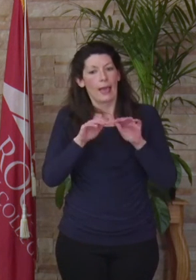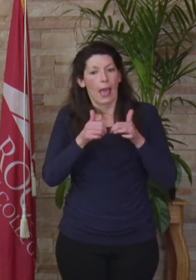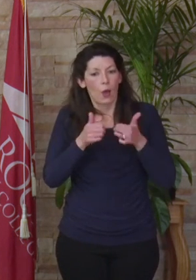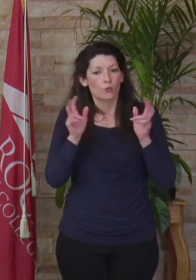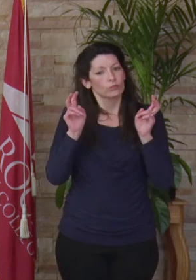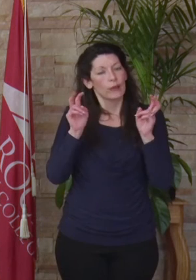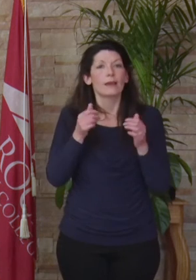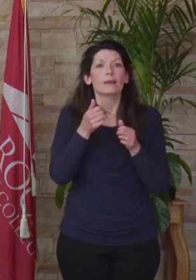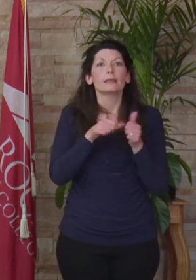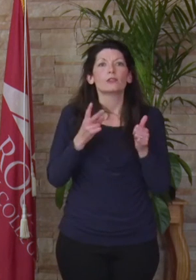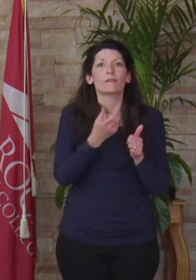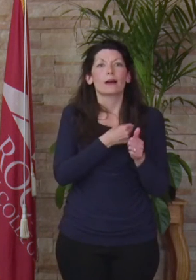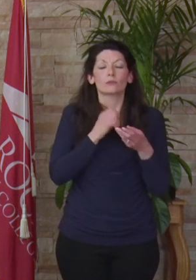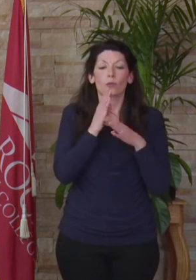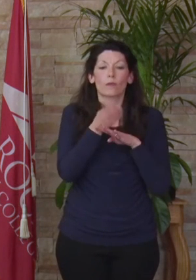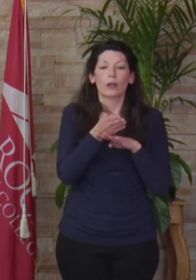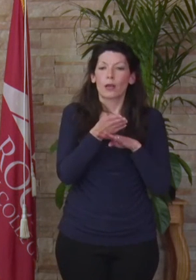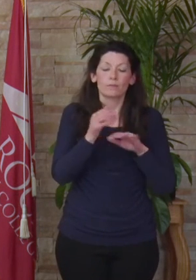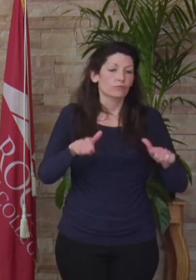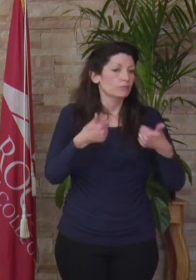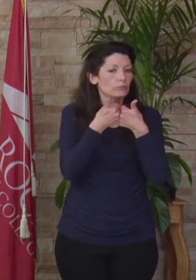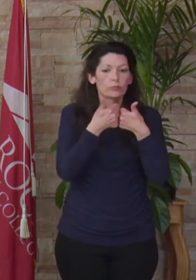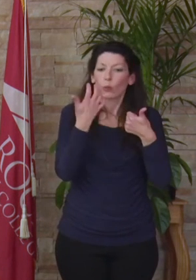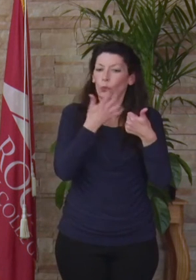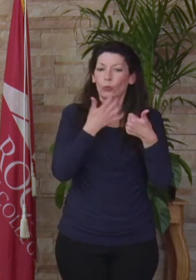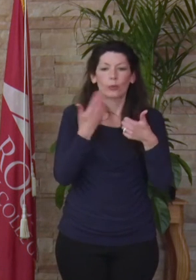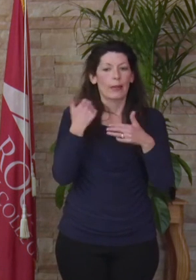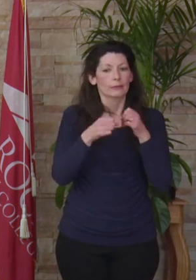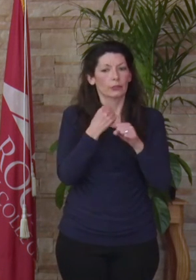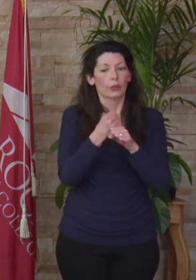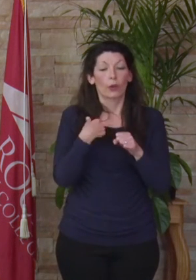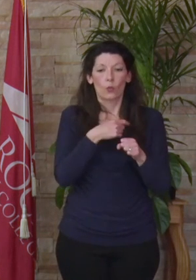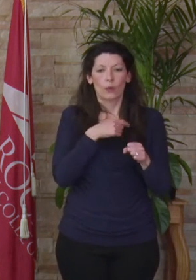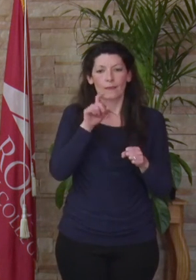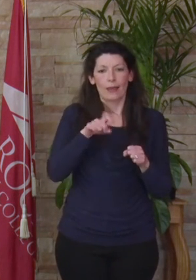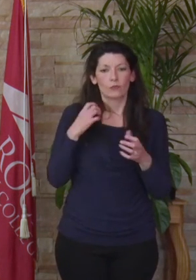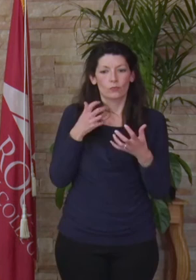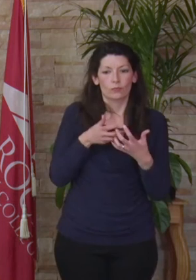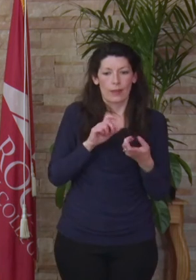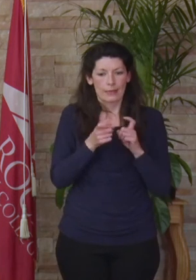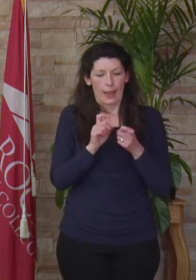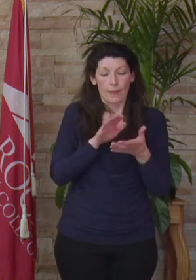overcome extraordinary challenges over the past year. We have had to adapt, academically